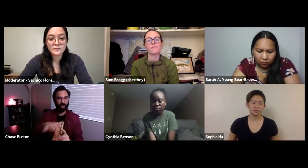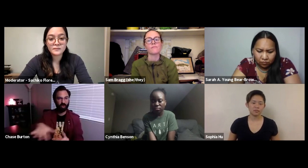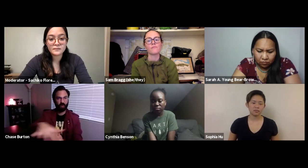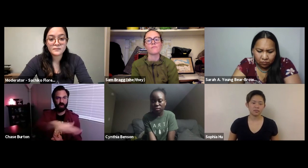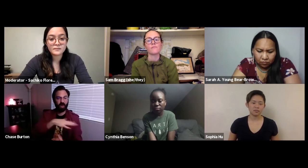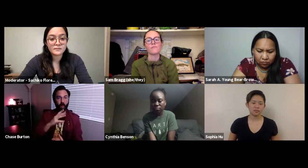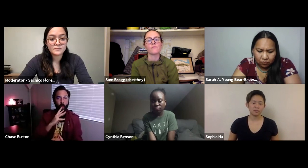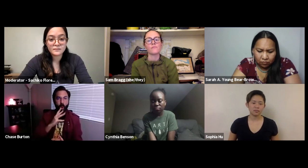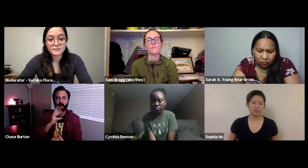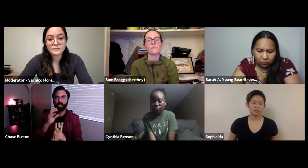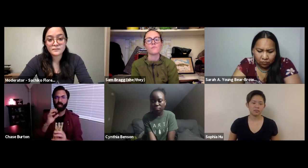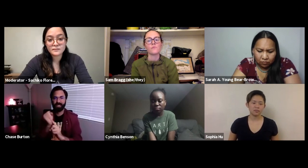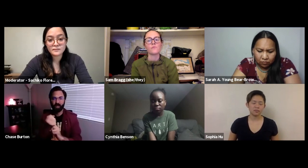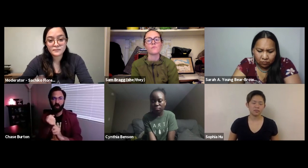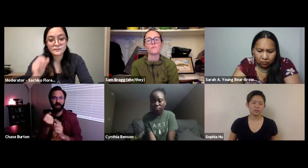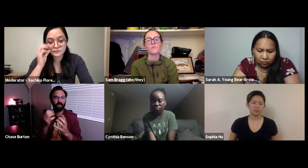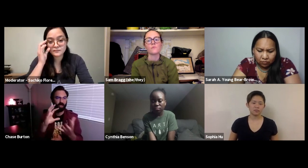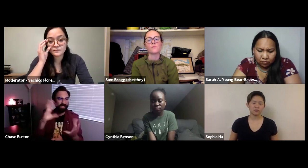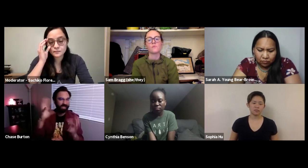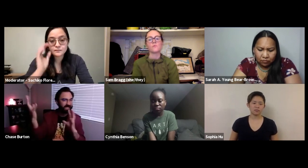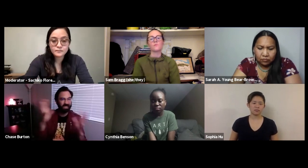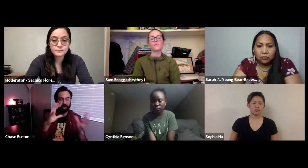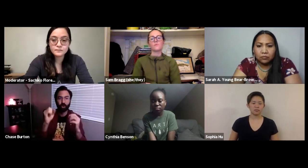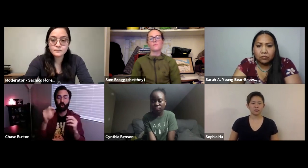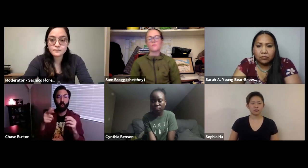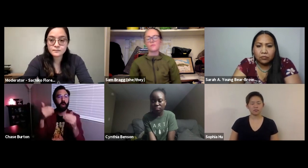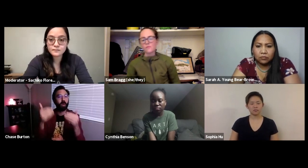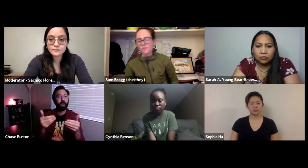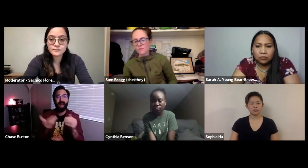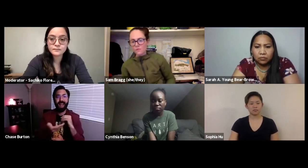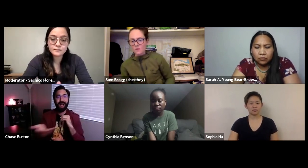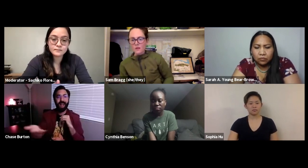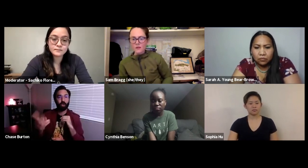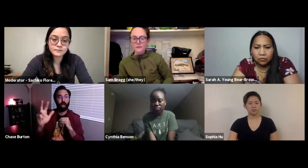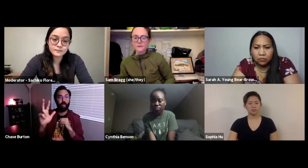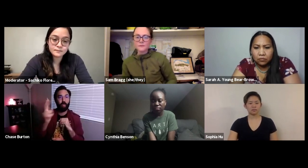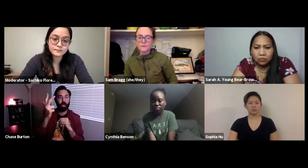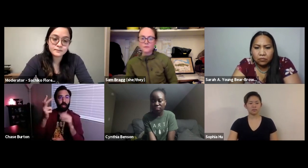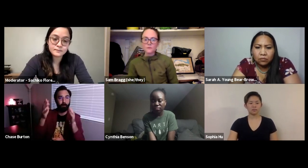The land was already ruined, especially the water situation,